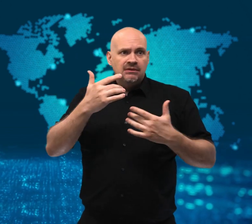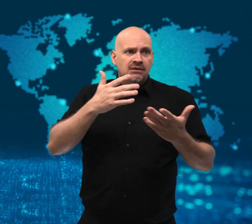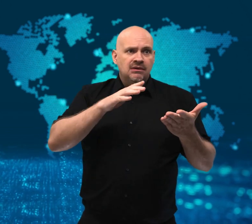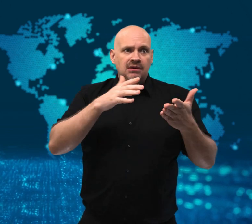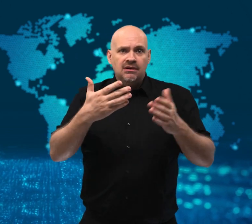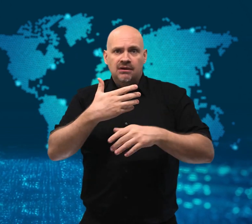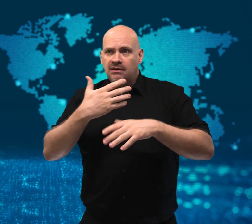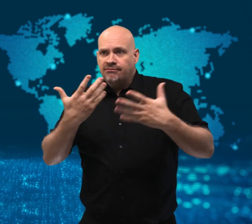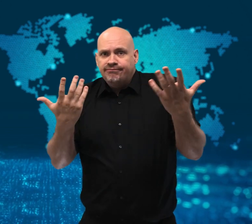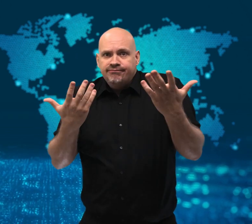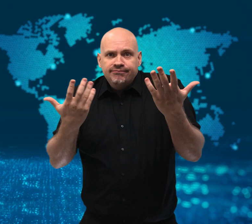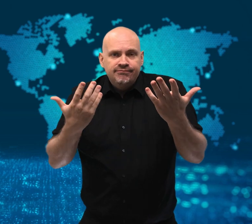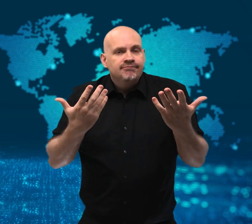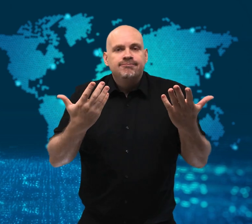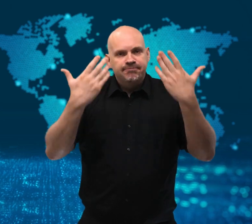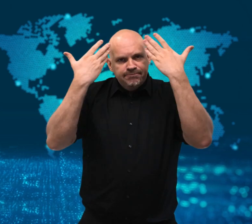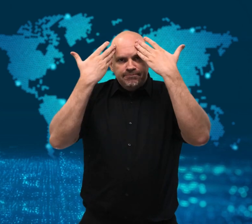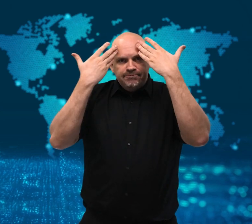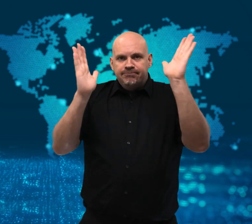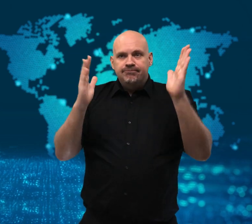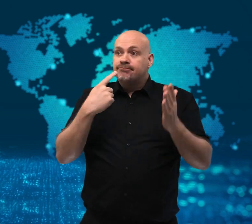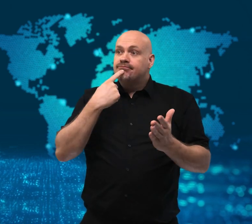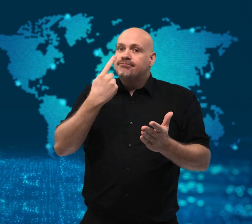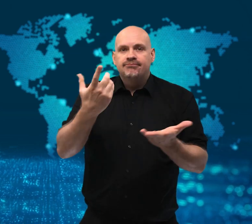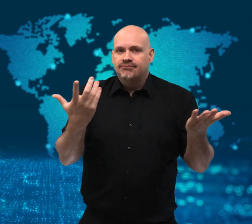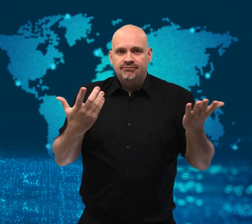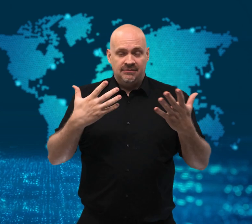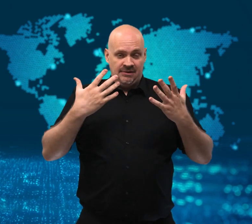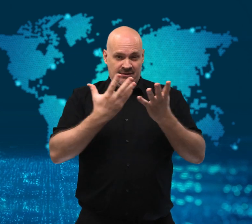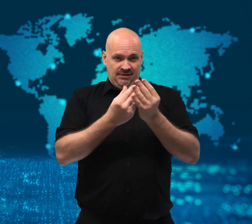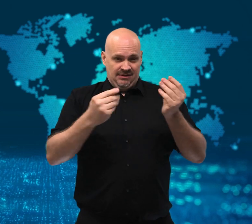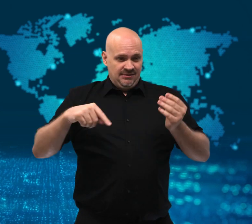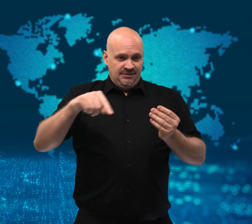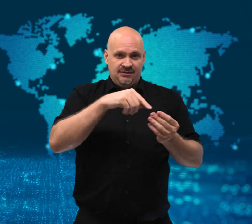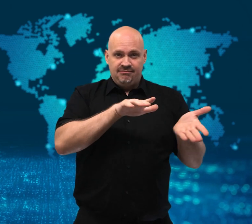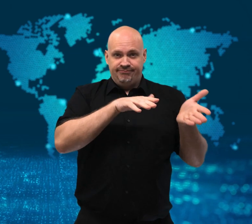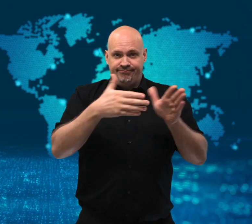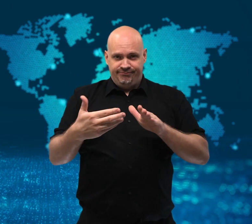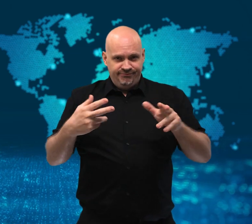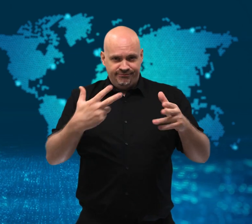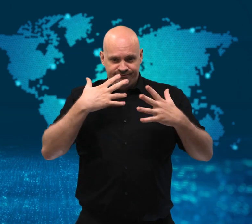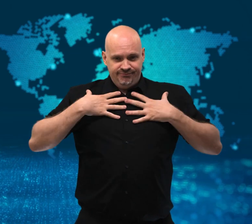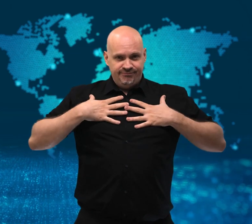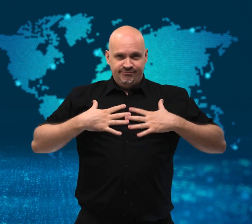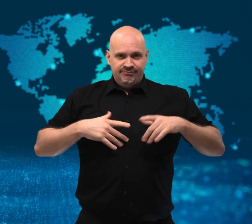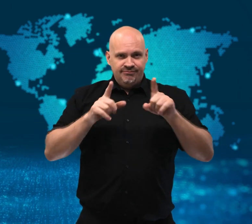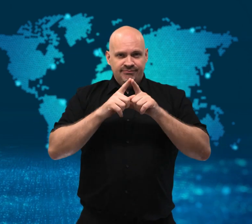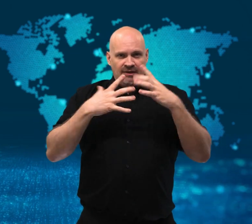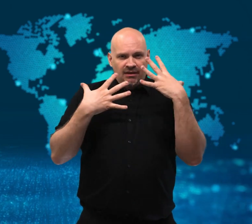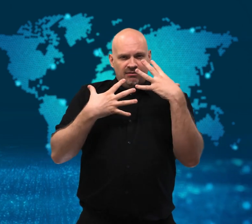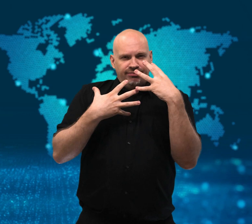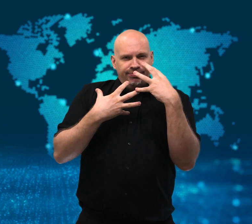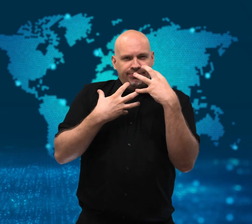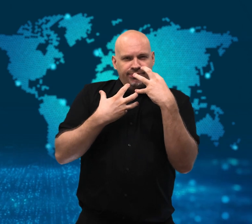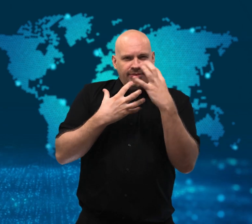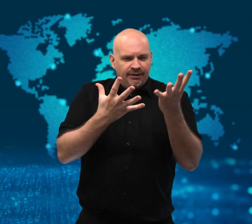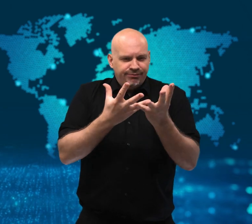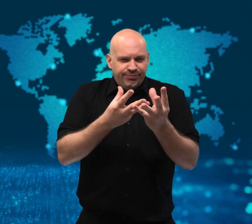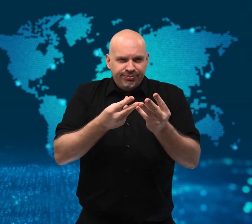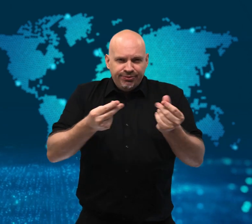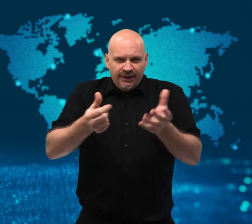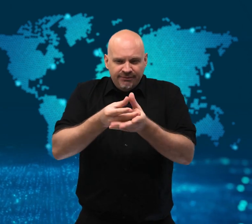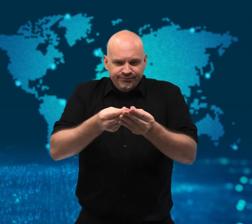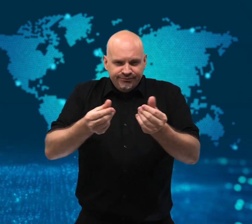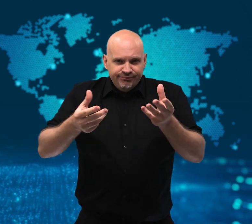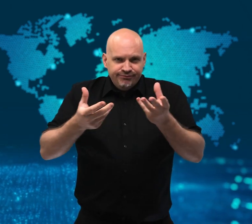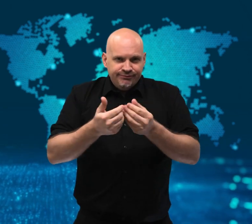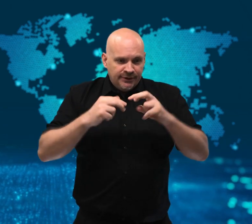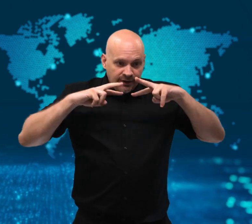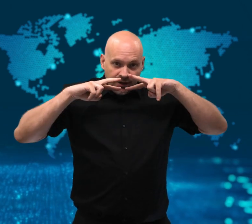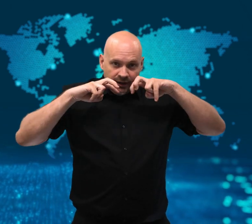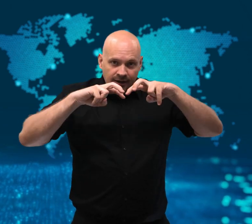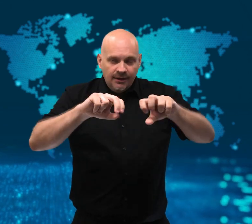It is believed some people may have buried the bodies in fear of